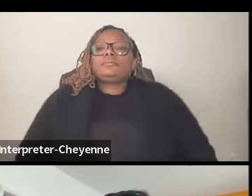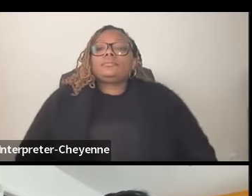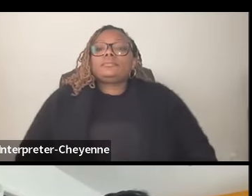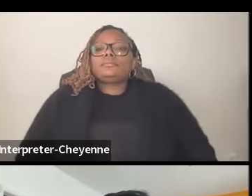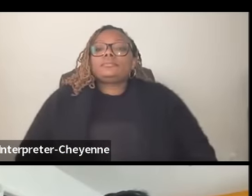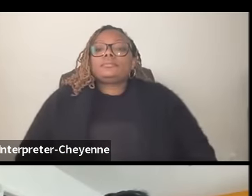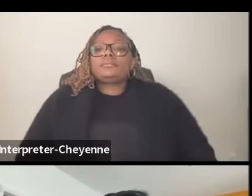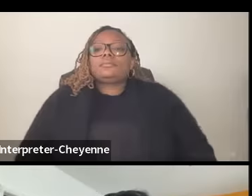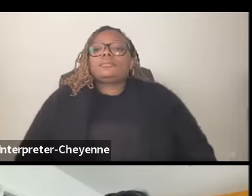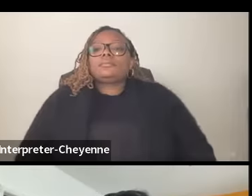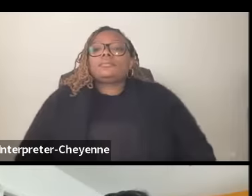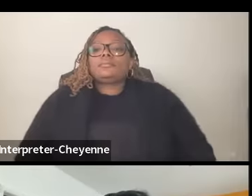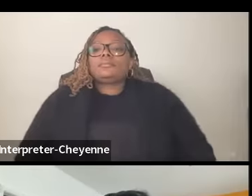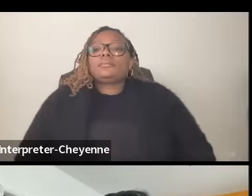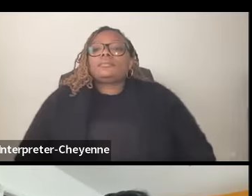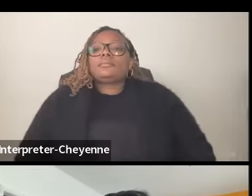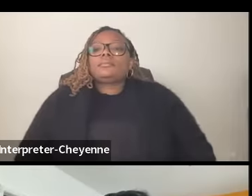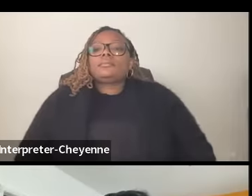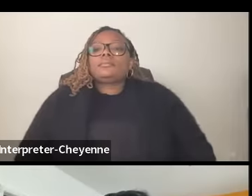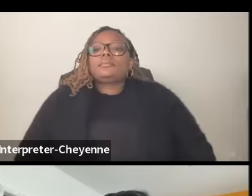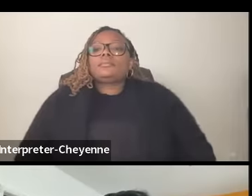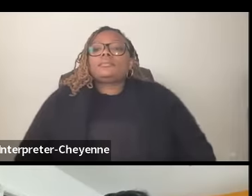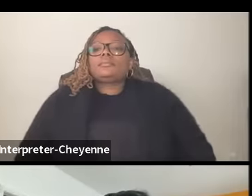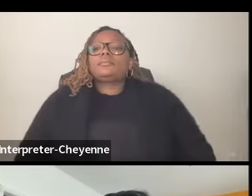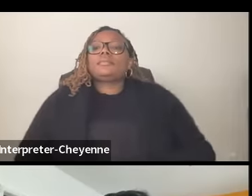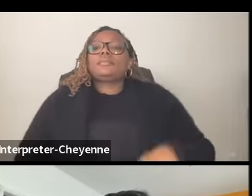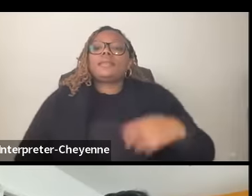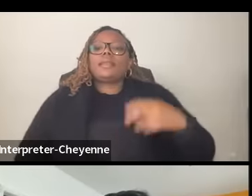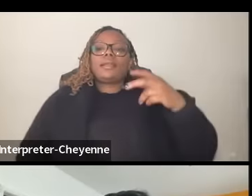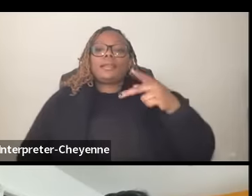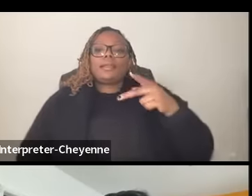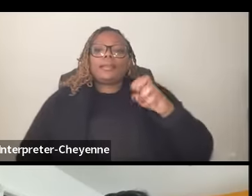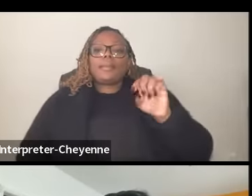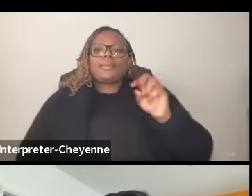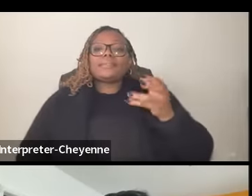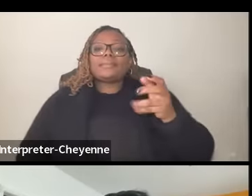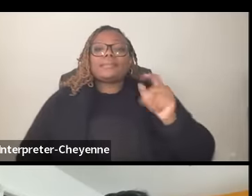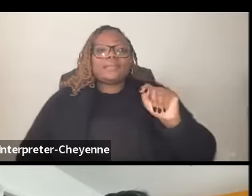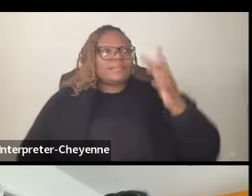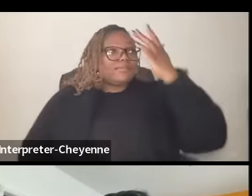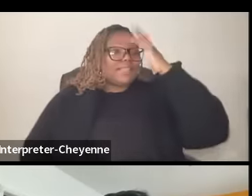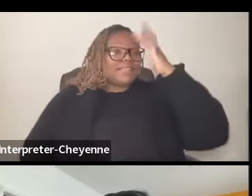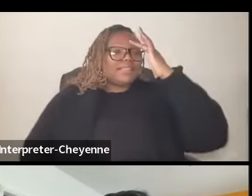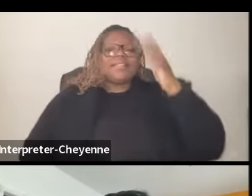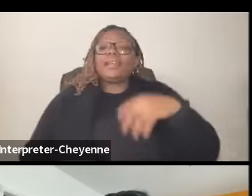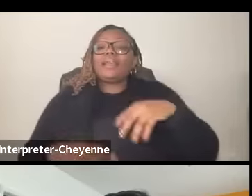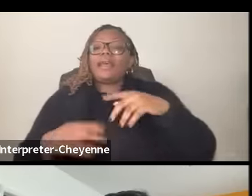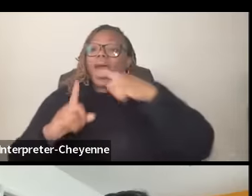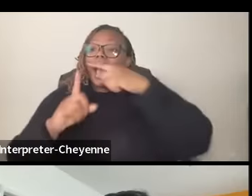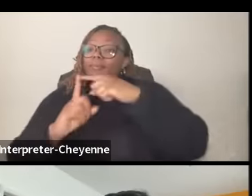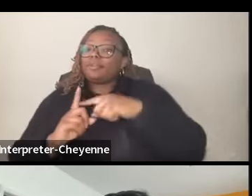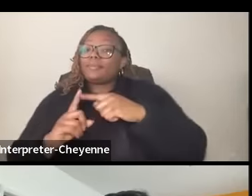that Grampy quote you know pessimism of the intellect optimism of the will and for me what